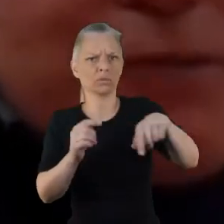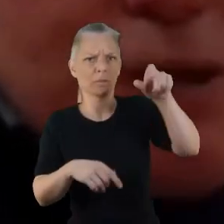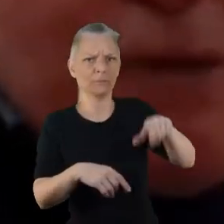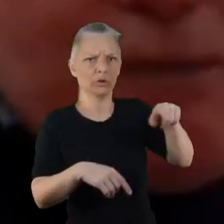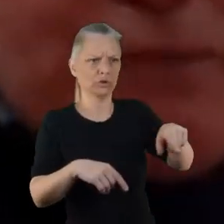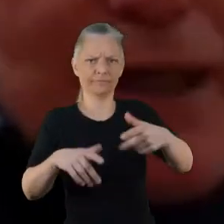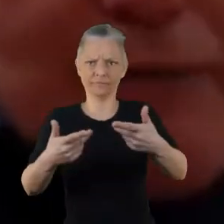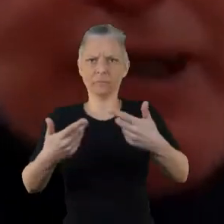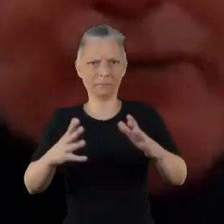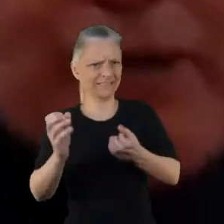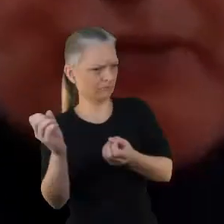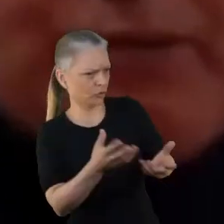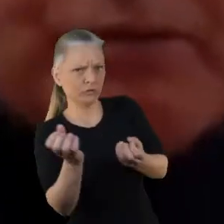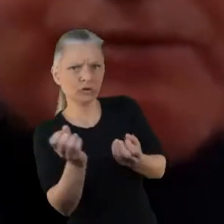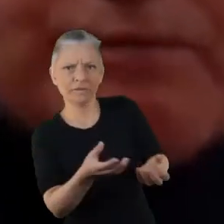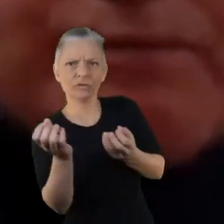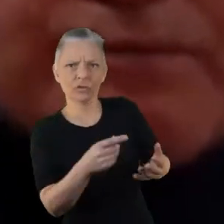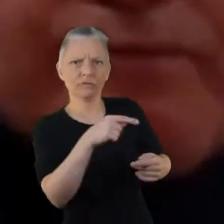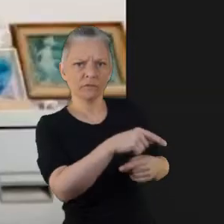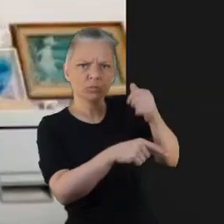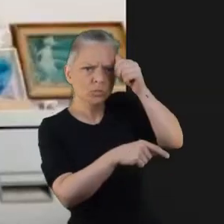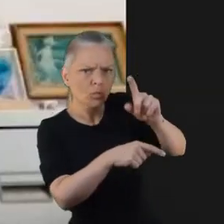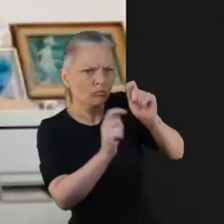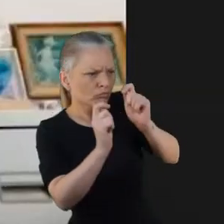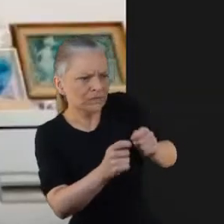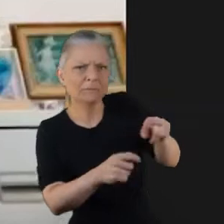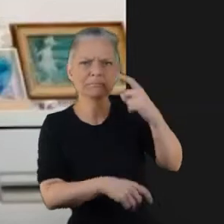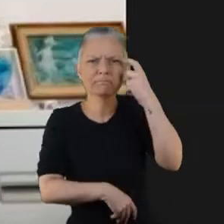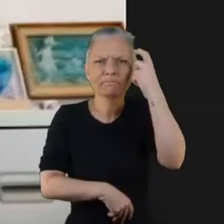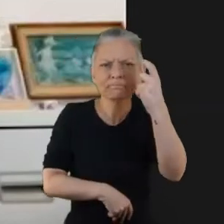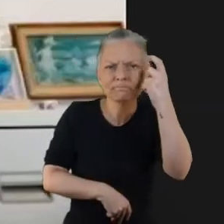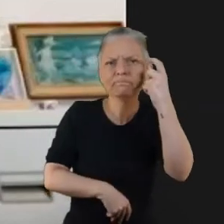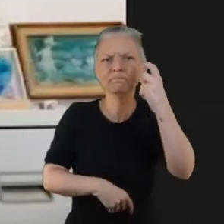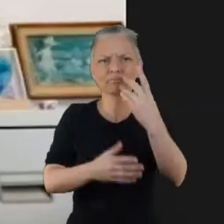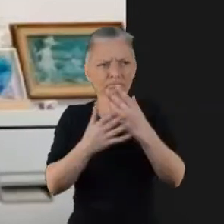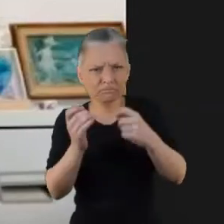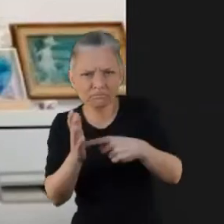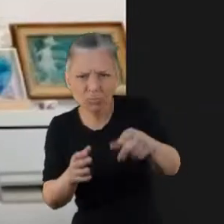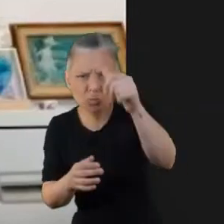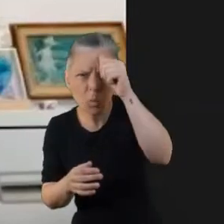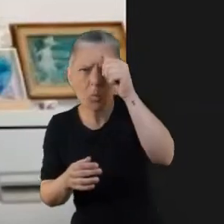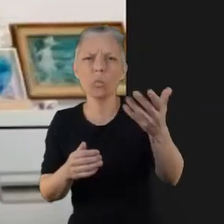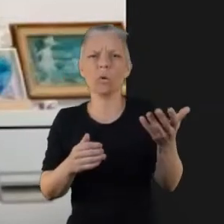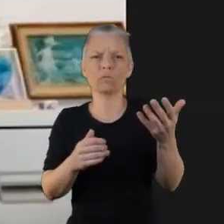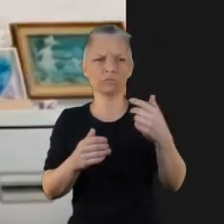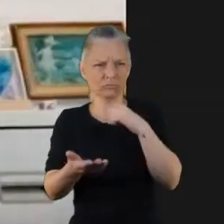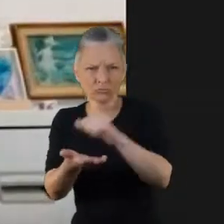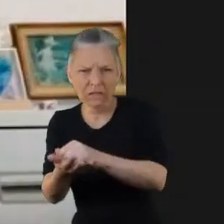So I'm just happy to help other people. It's really essential I think to have people with lived experience engage in an ongoing